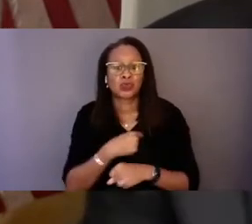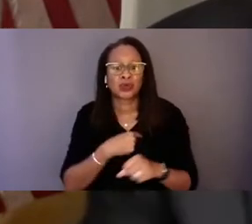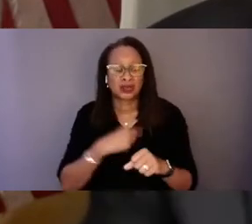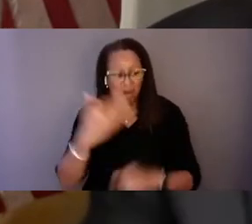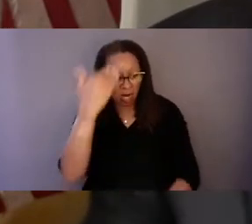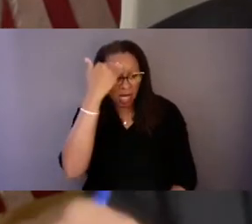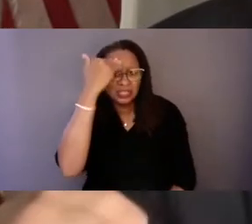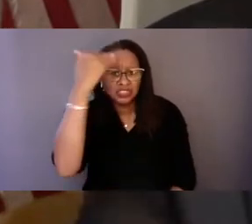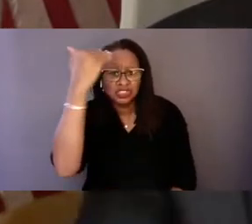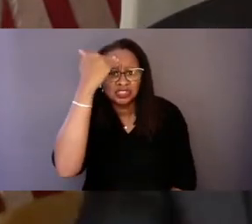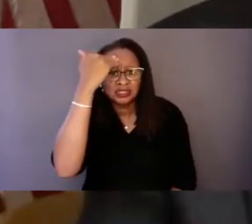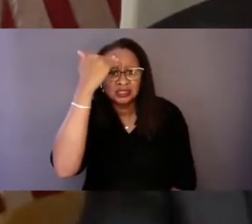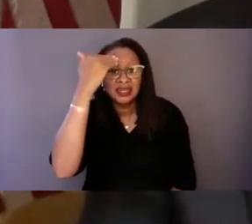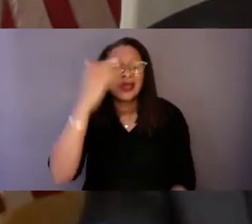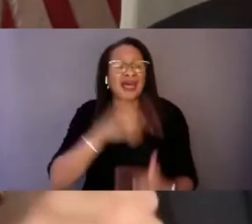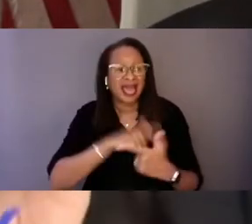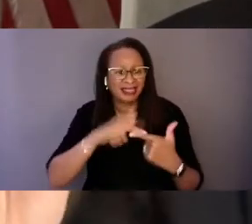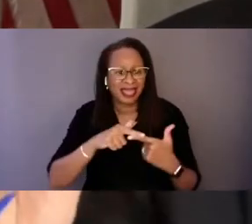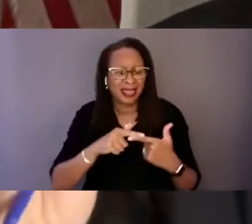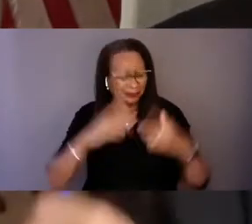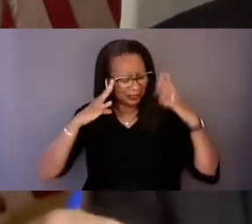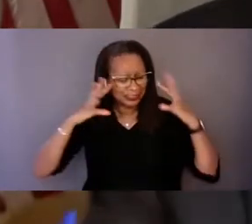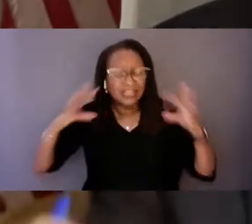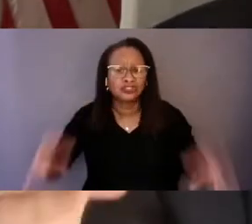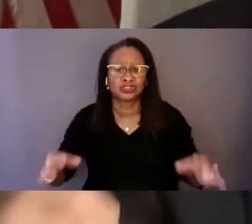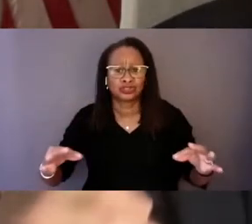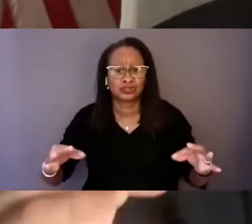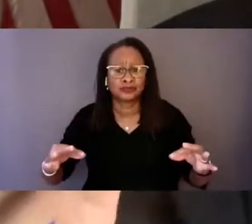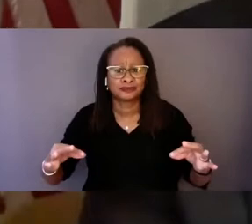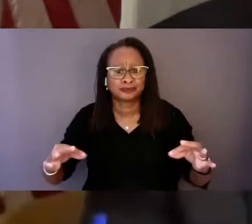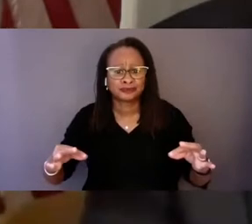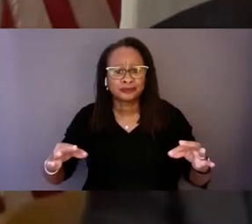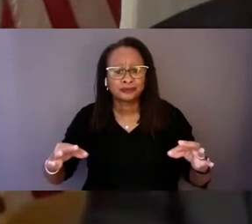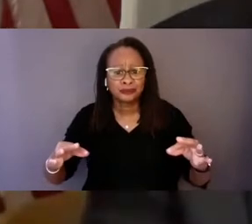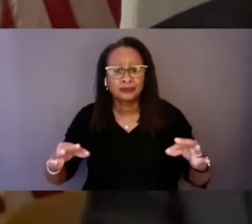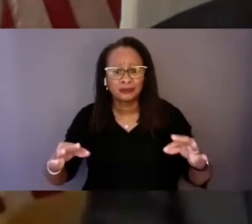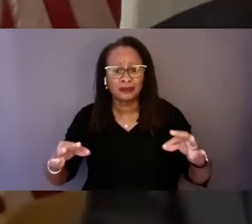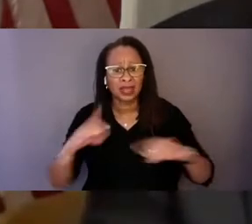and then we're intentional about shifting this,